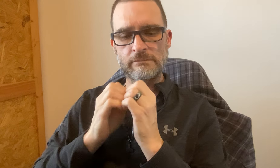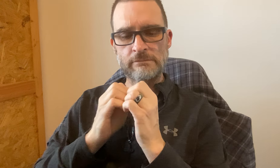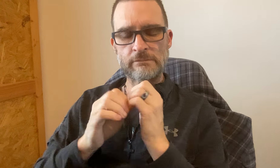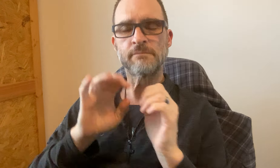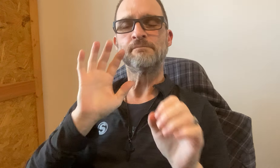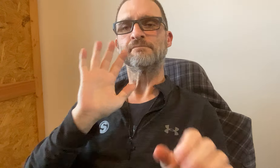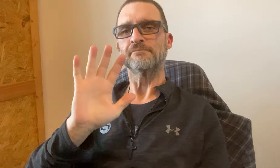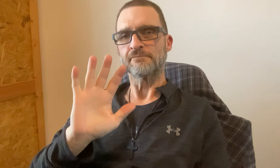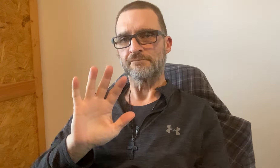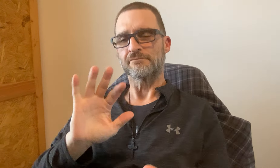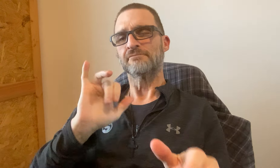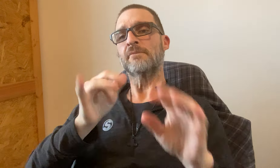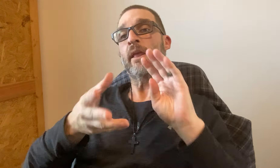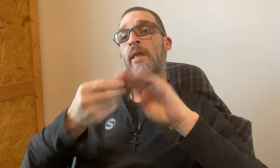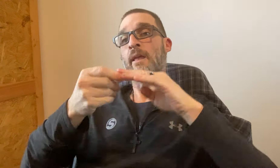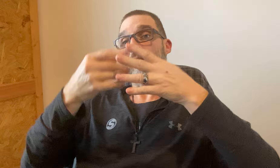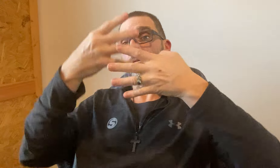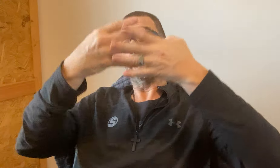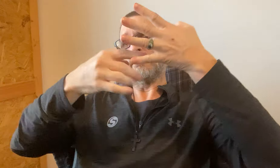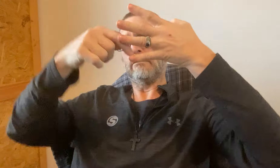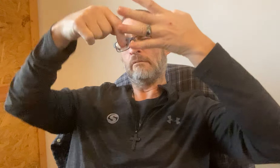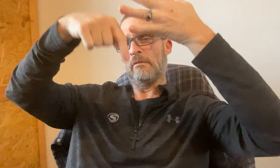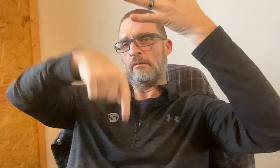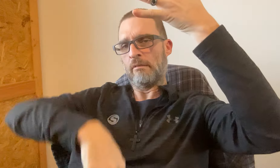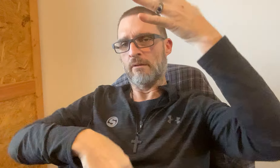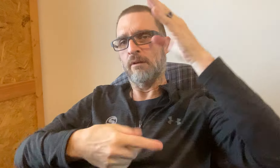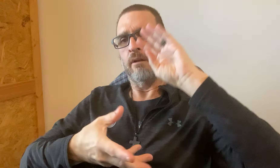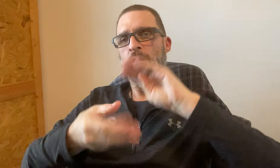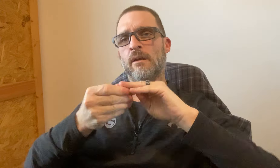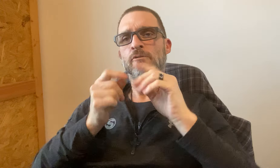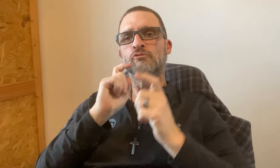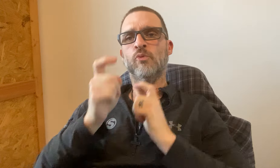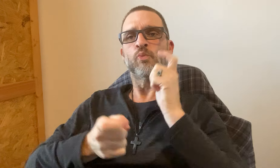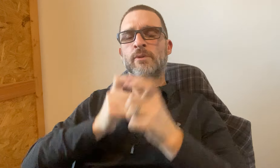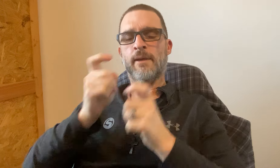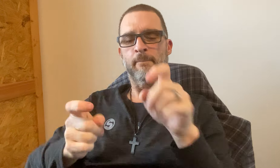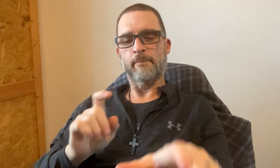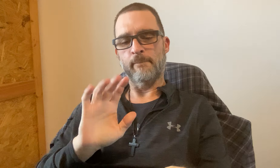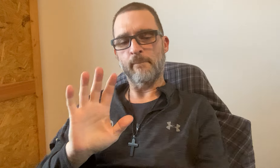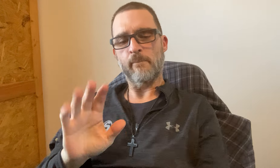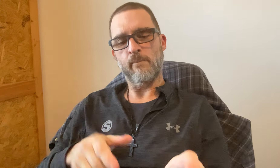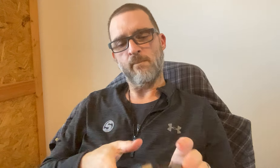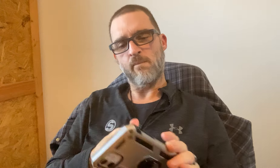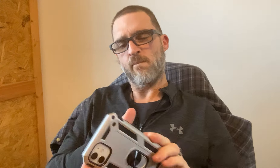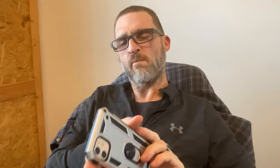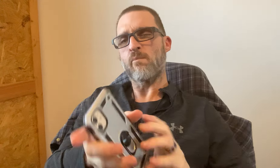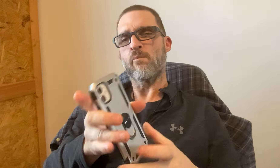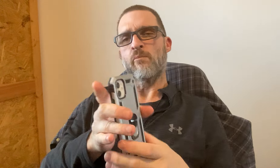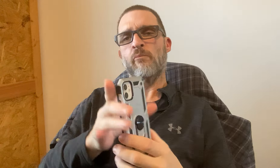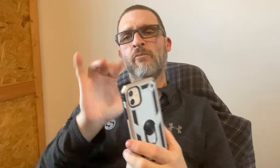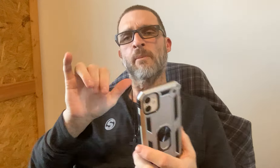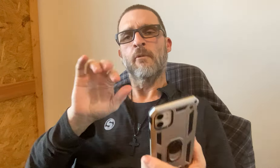So the form was being fixed and all the information has been added. Form has also been created for donations.